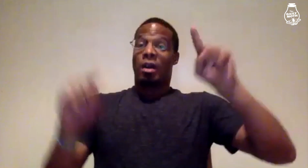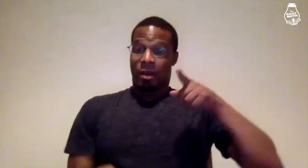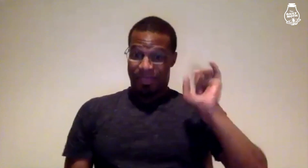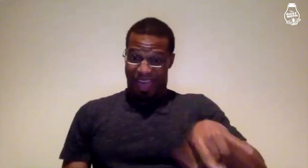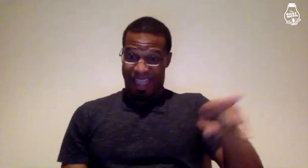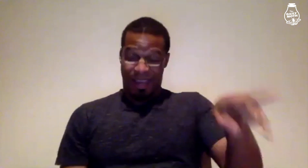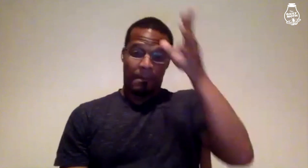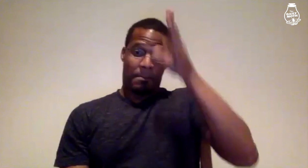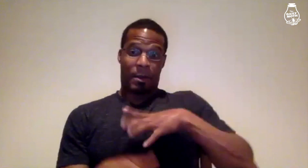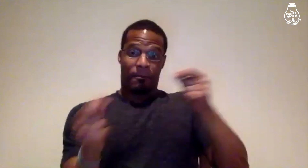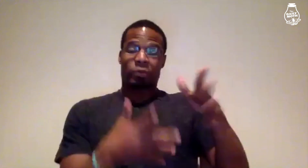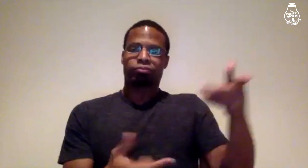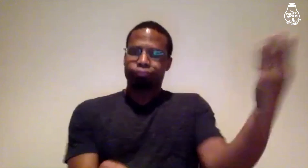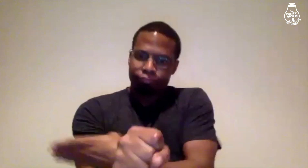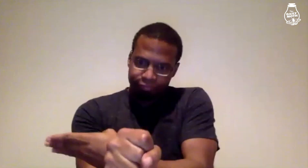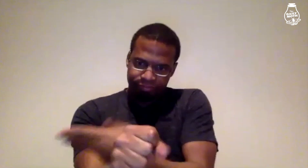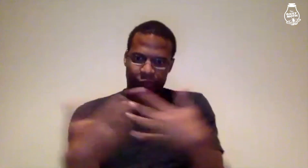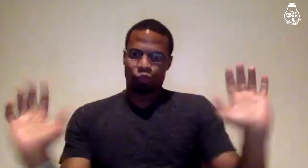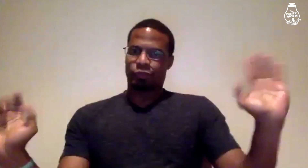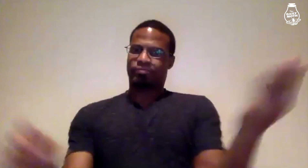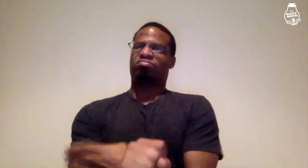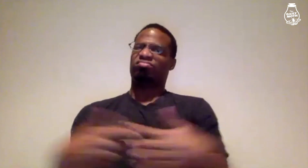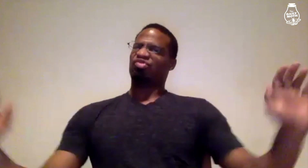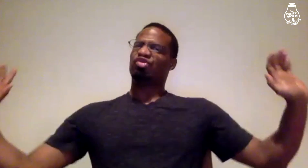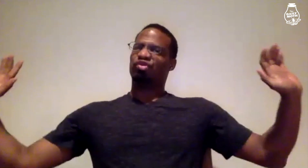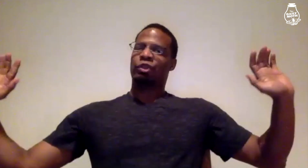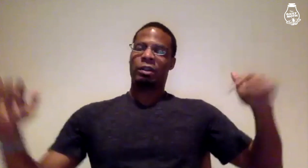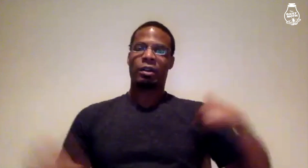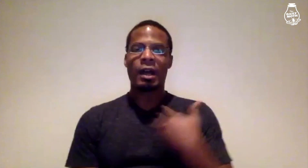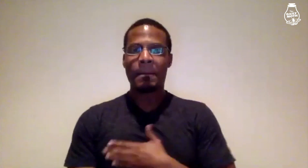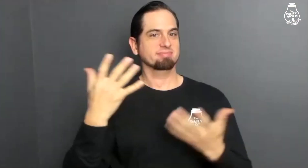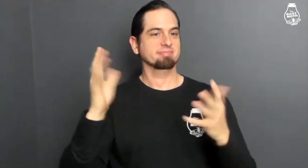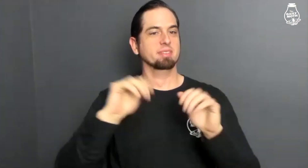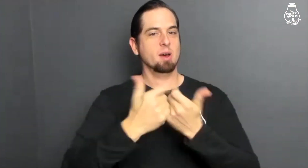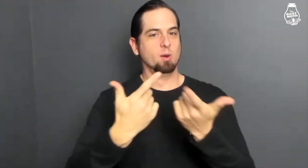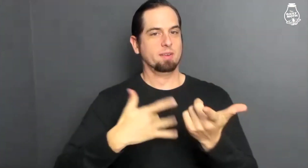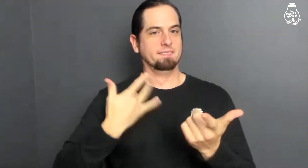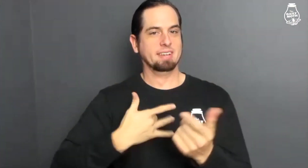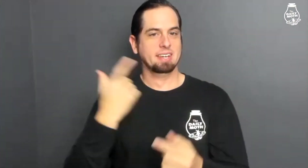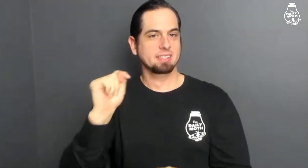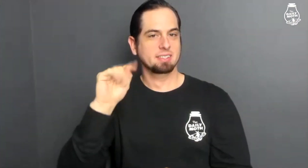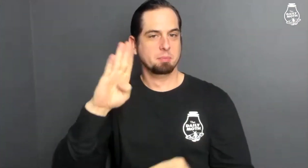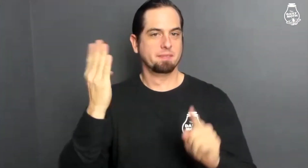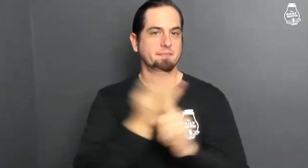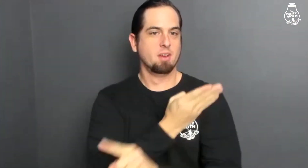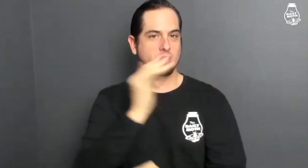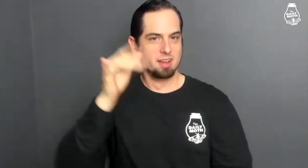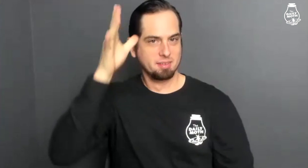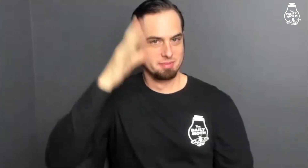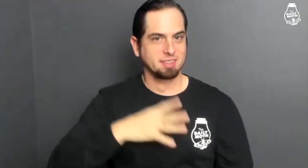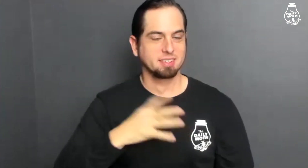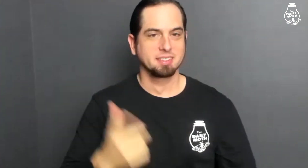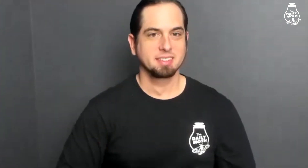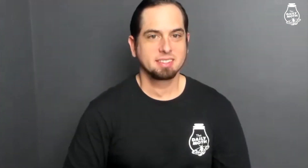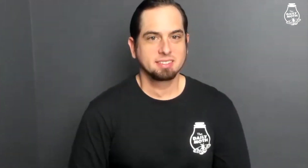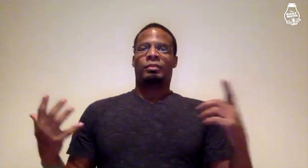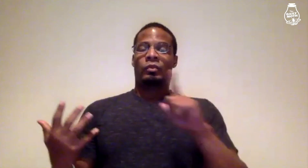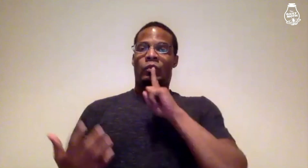they said the male employee was fired. How did you feel that Taco Bell fired the guy?